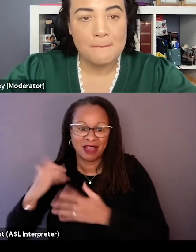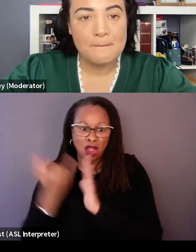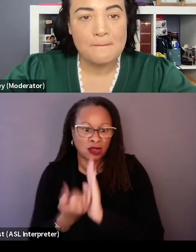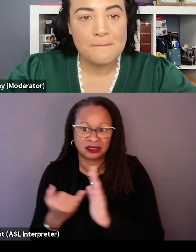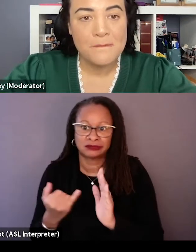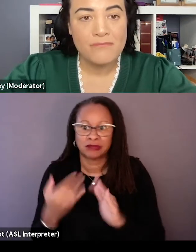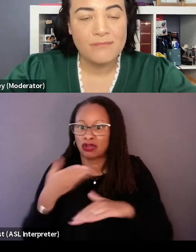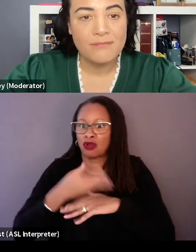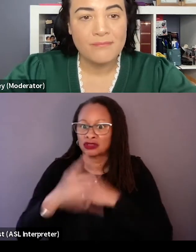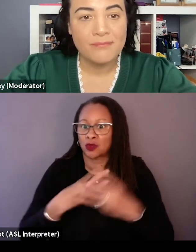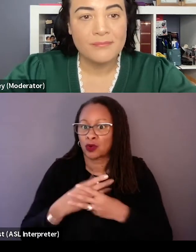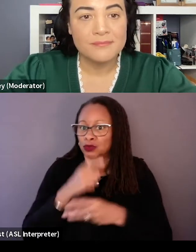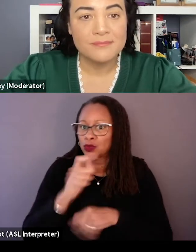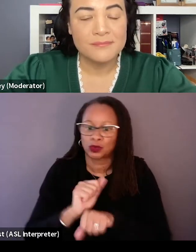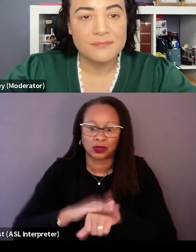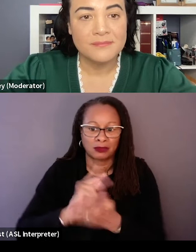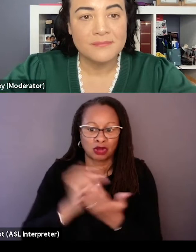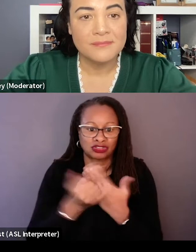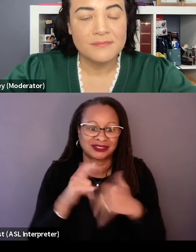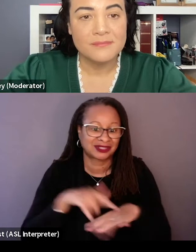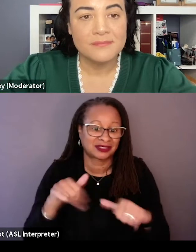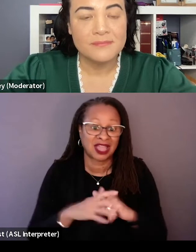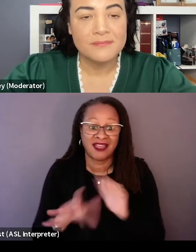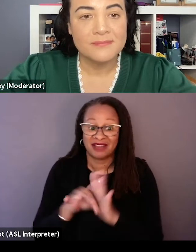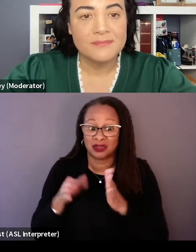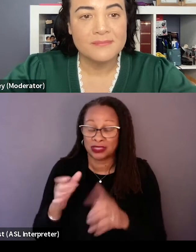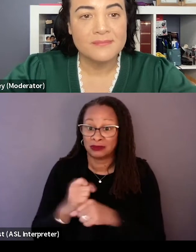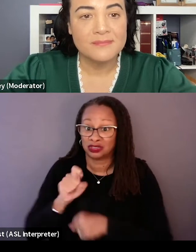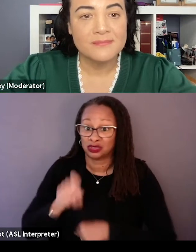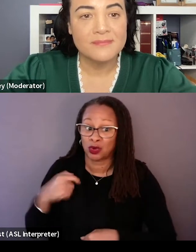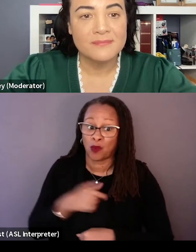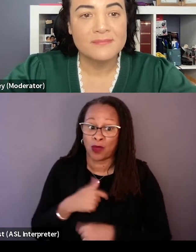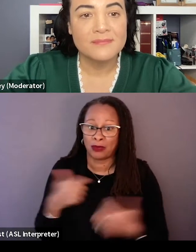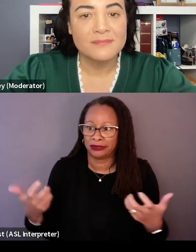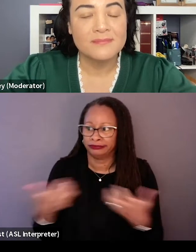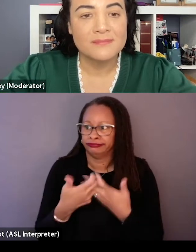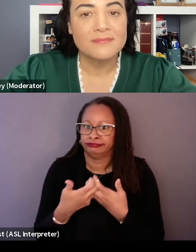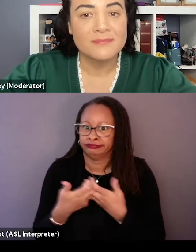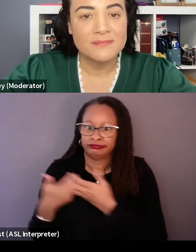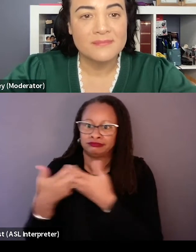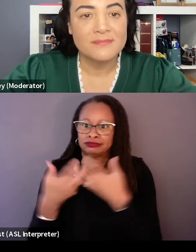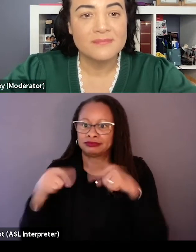all over the world who worked on the project. And so, finding a way to make sure that we were in sync with them and communicating with everyone